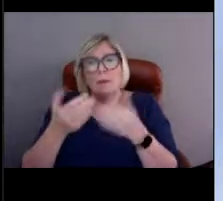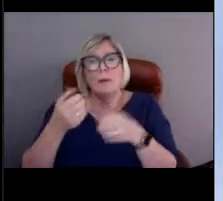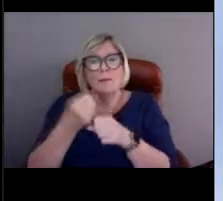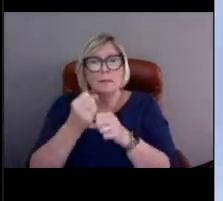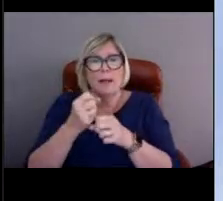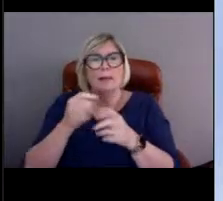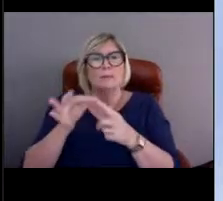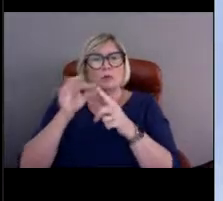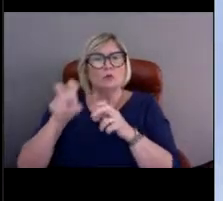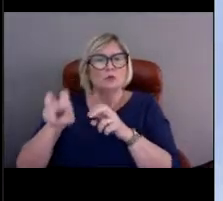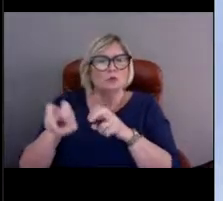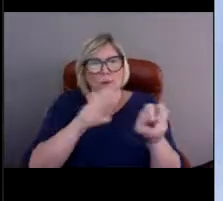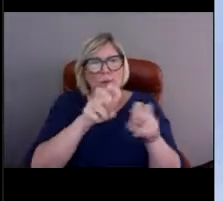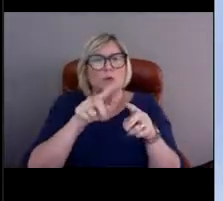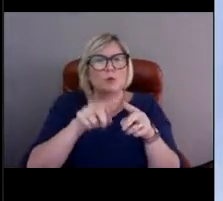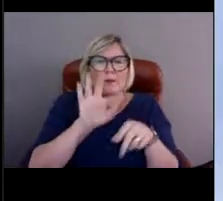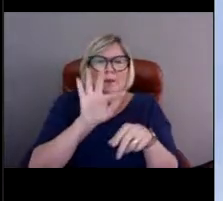but standard is about one year.